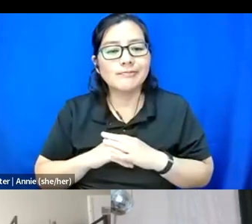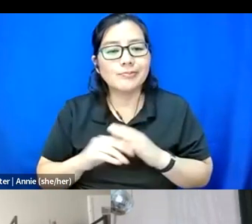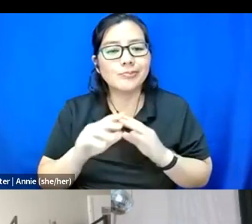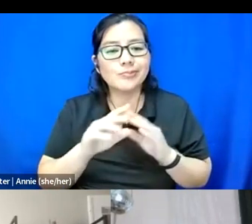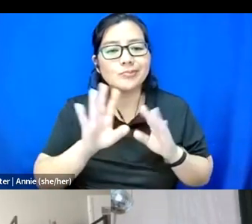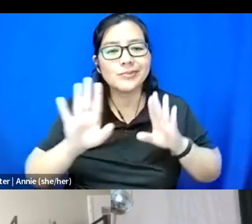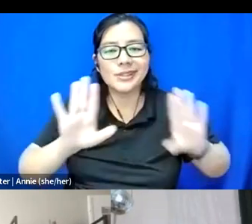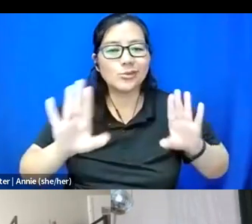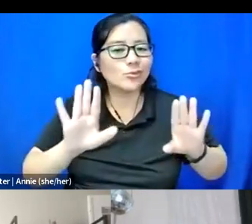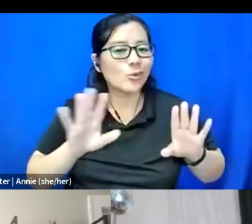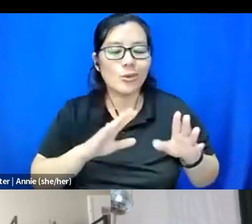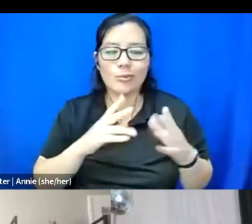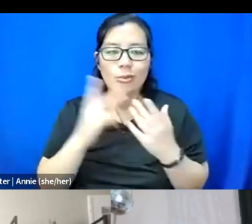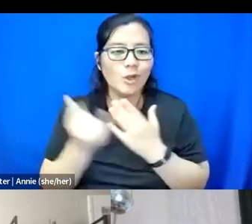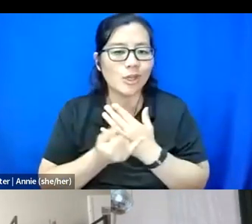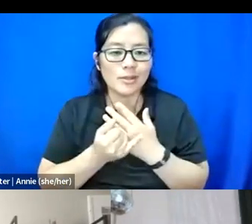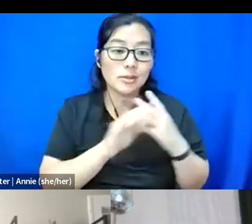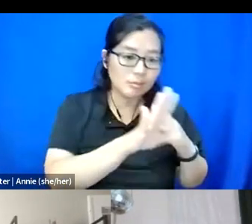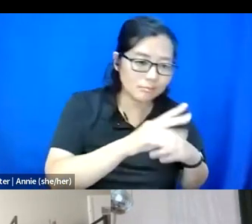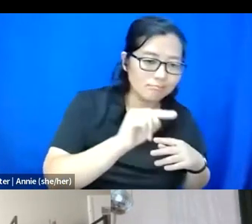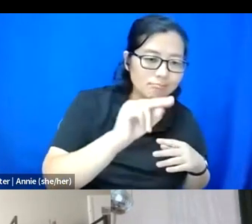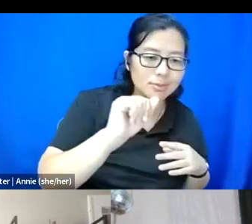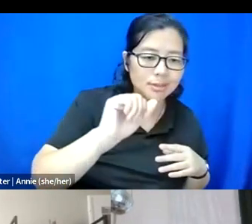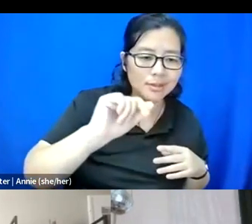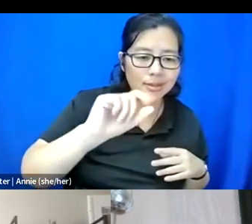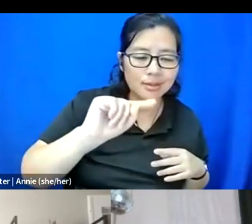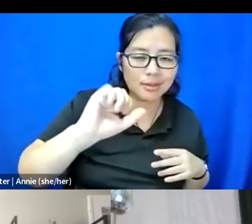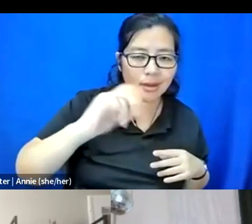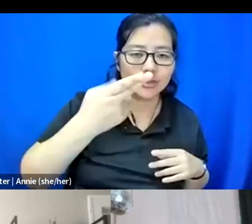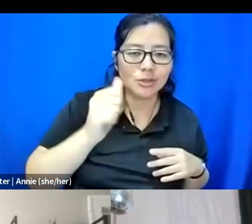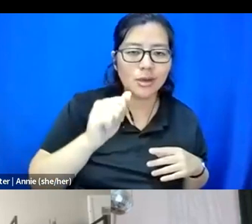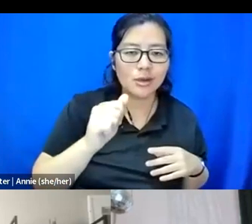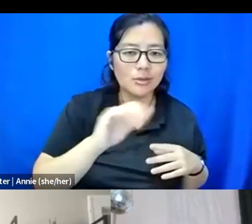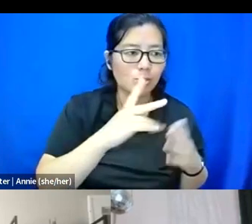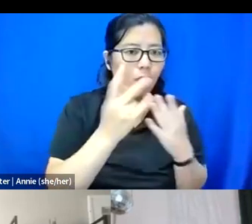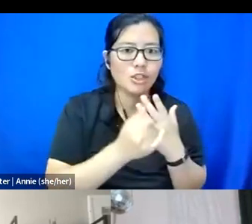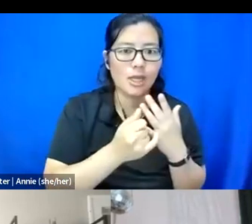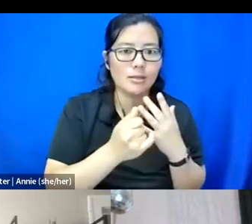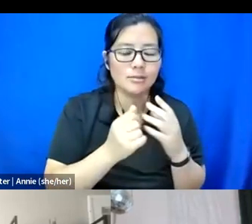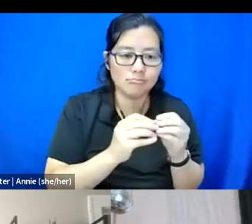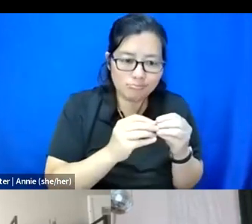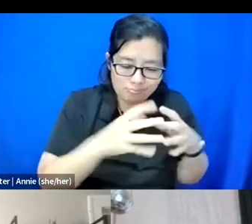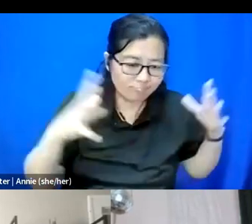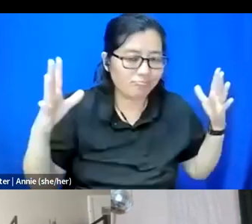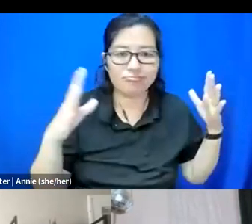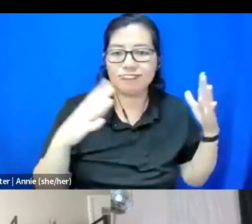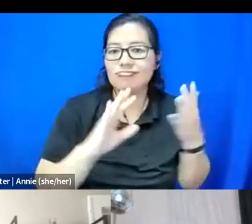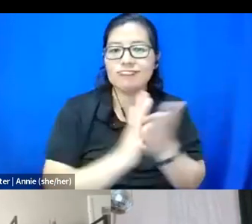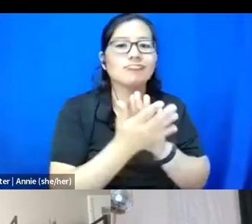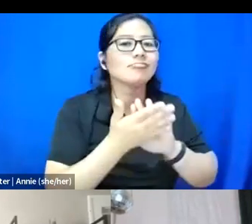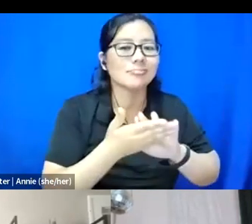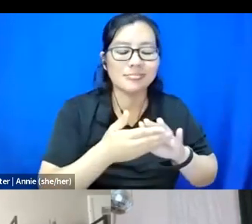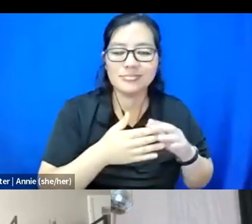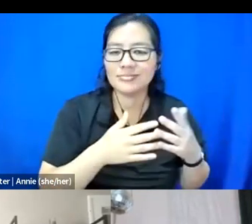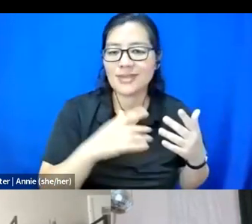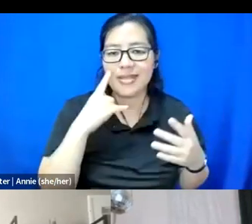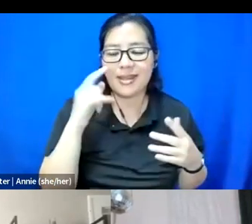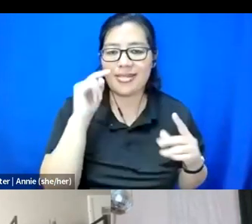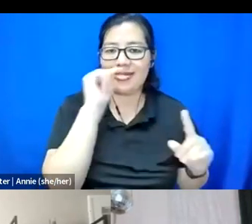to fruition, Natasha, because like I feel like it could be a very useful spiritual aid.